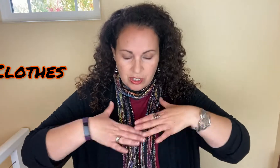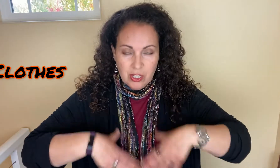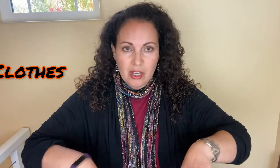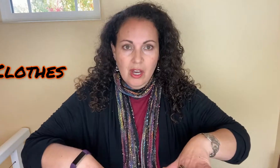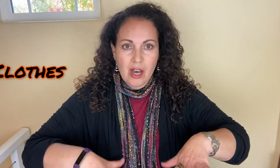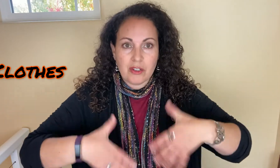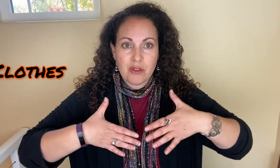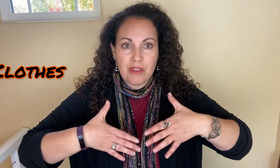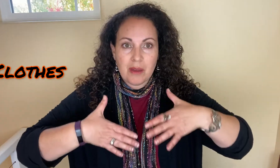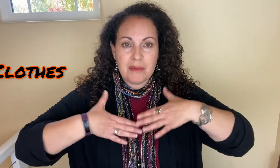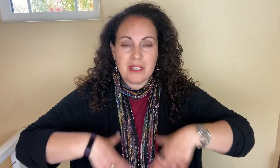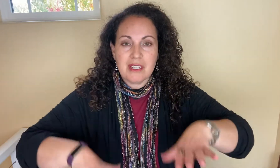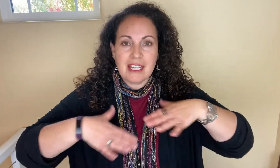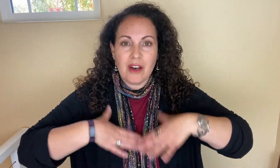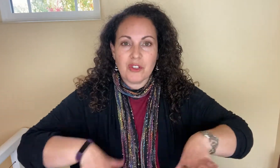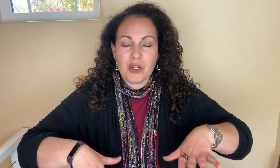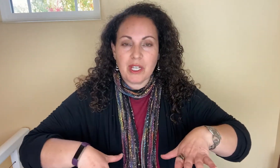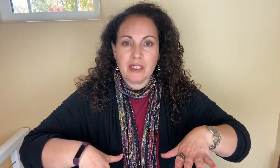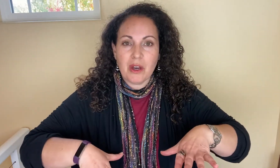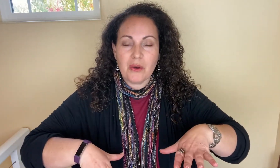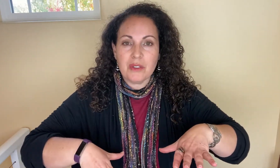2 thumbs down showing clothes.